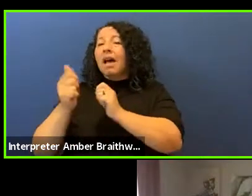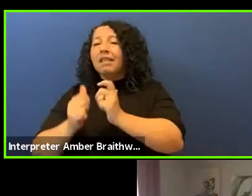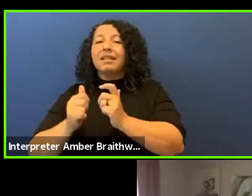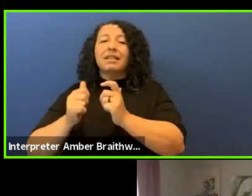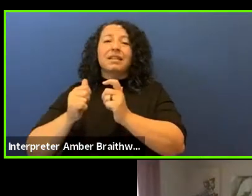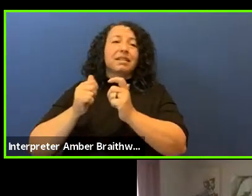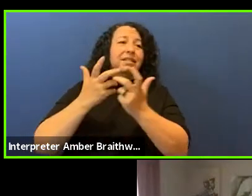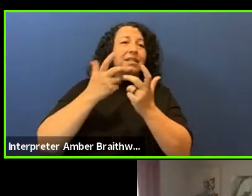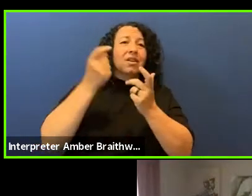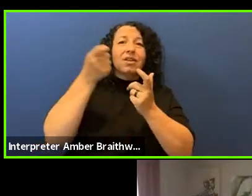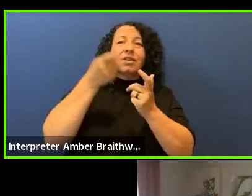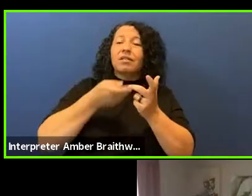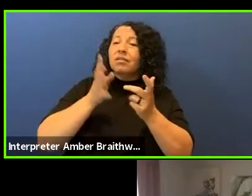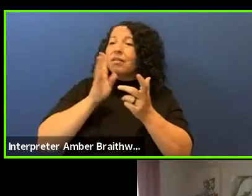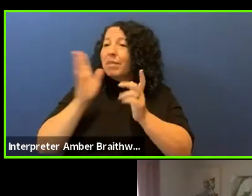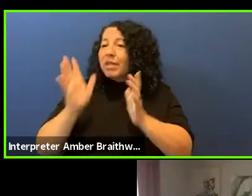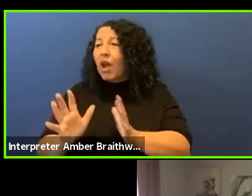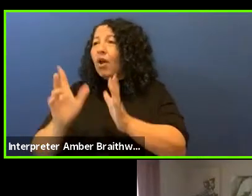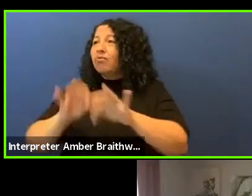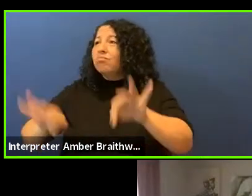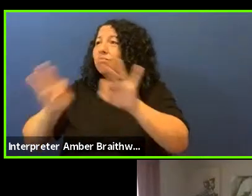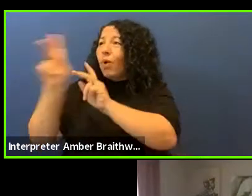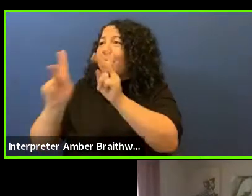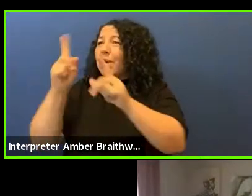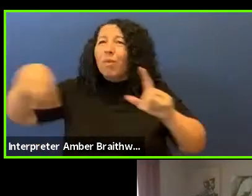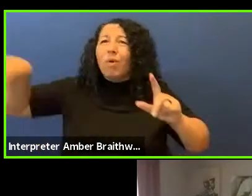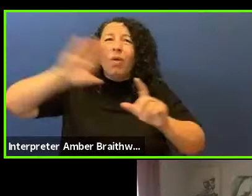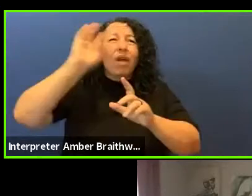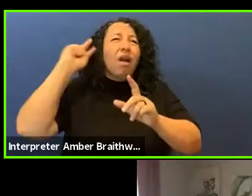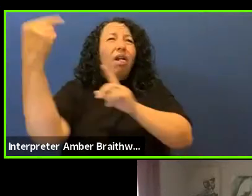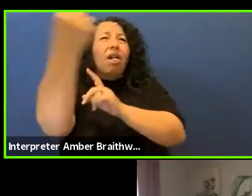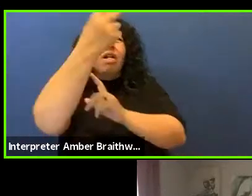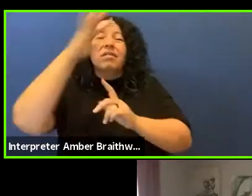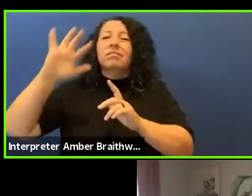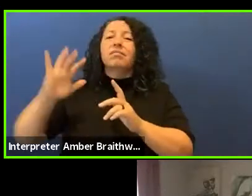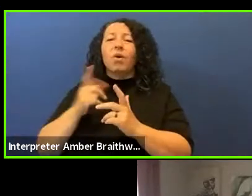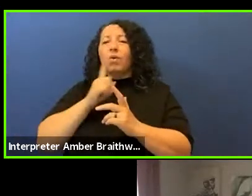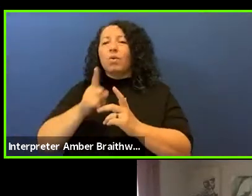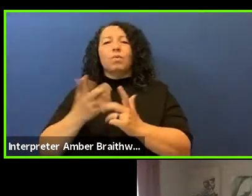are rejecting the fun and games that distract from the very fundamental issues of human rights